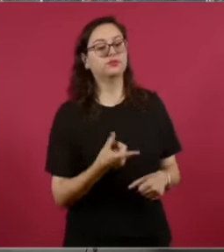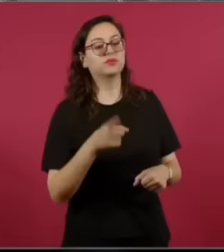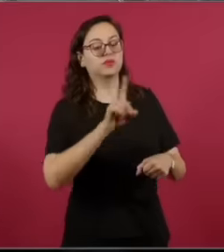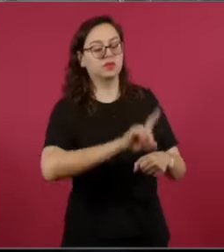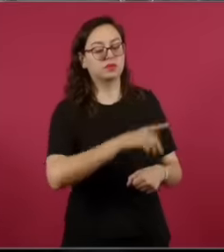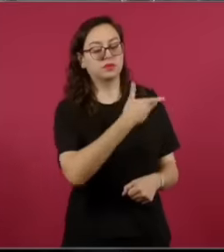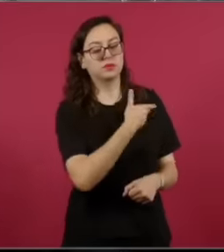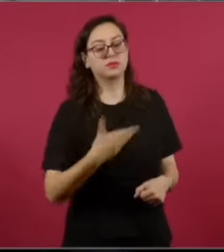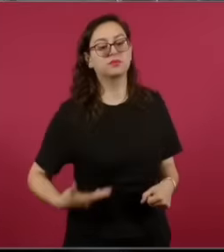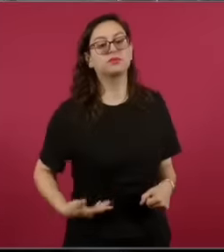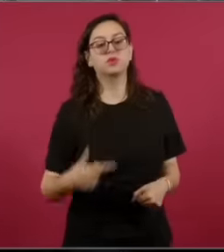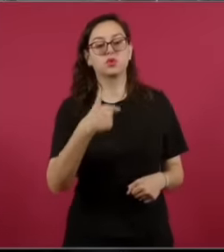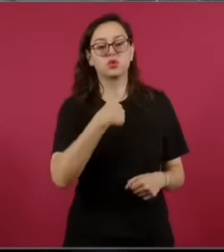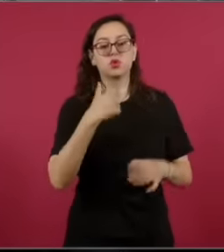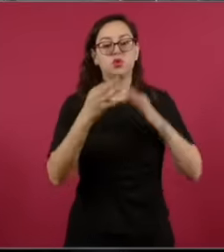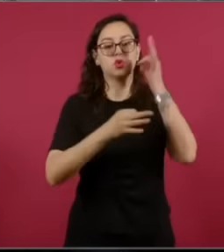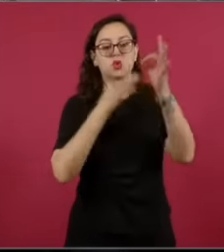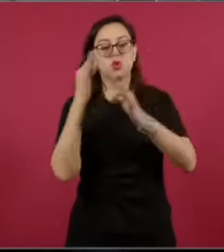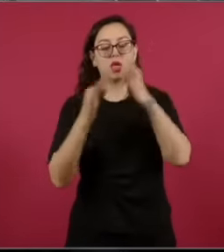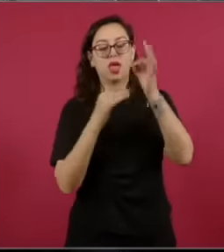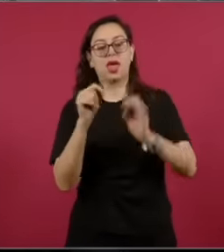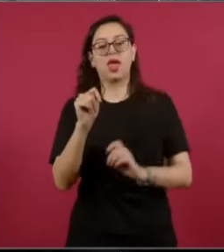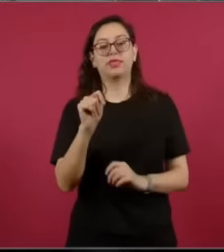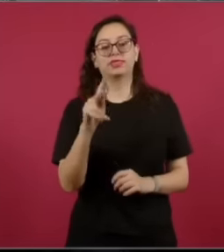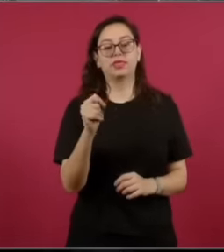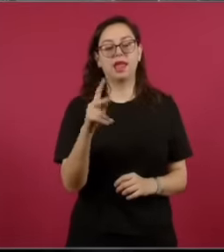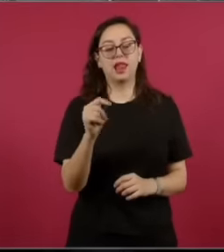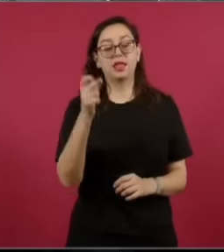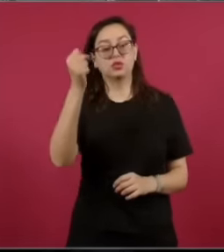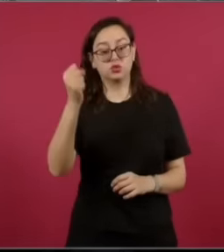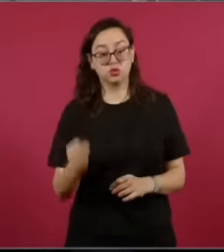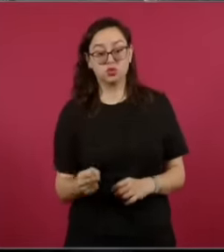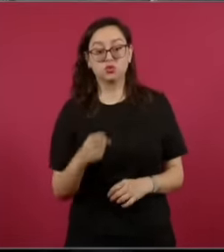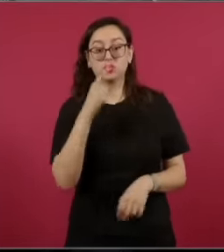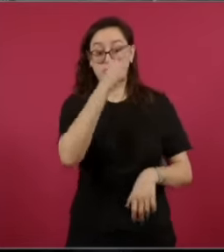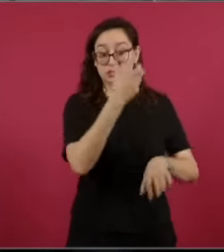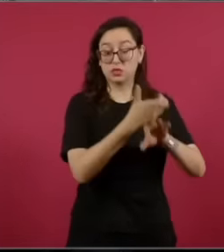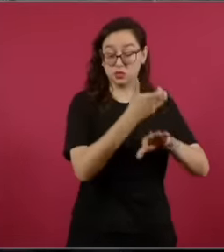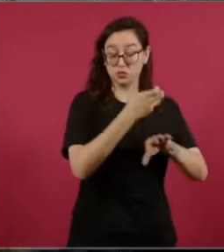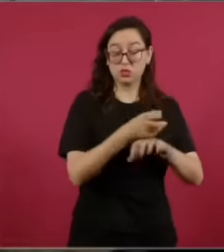I direct Telesur for Mexico. United States. Telesur is an international news channel. It is a pleasure